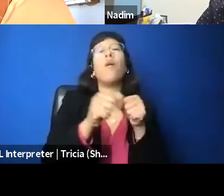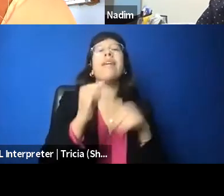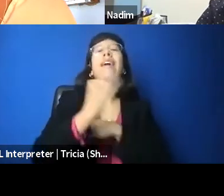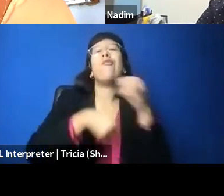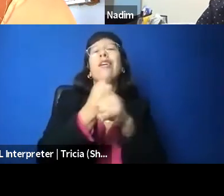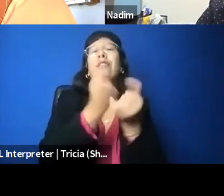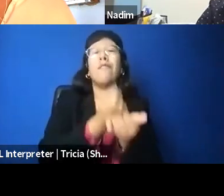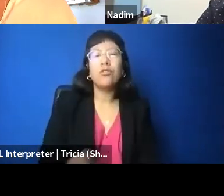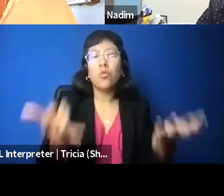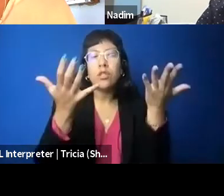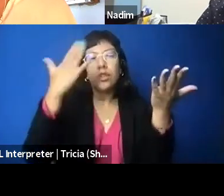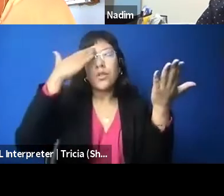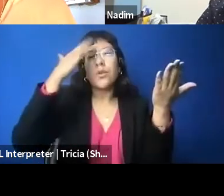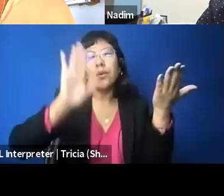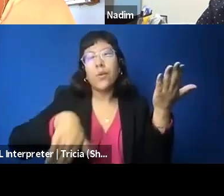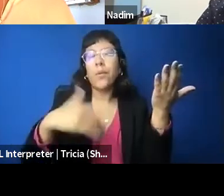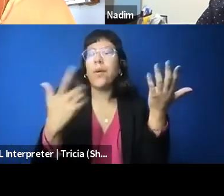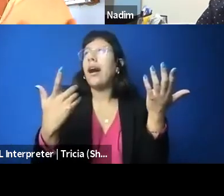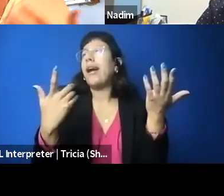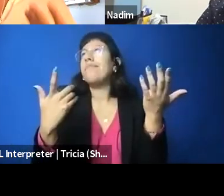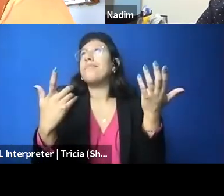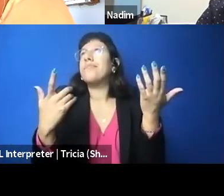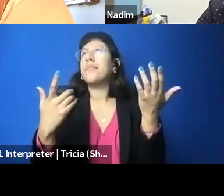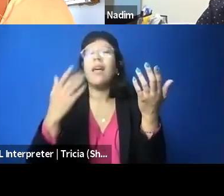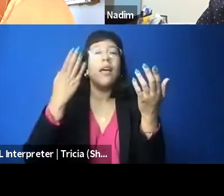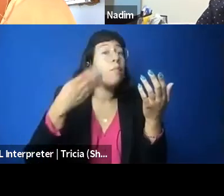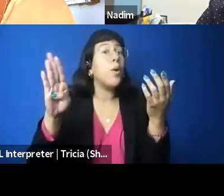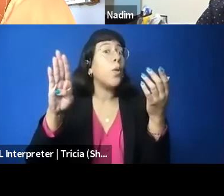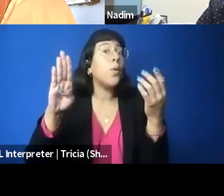across the US, very familiar in many Jewish communities.